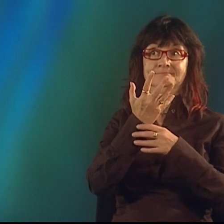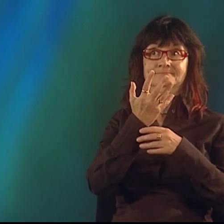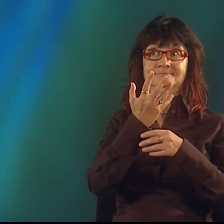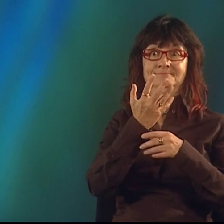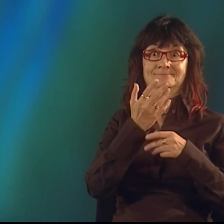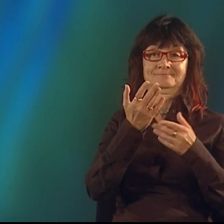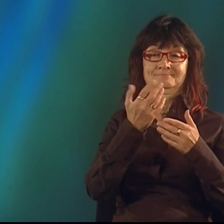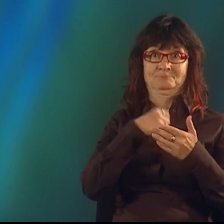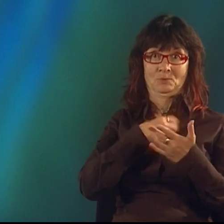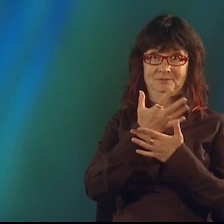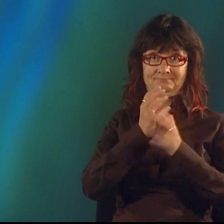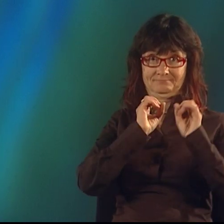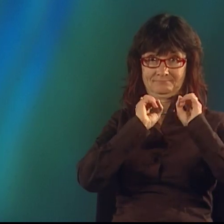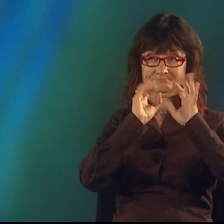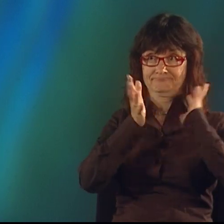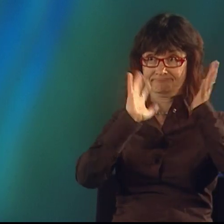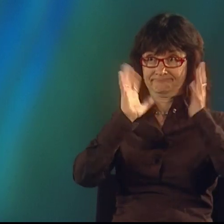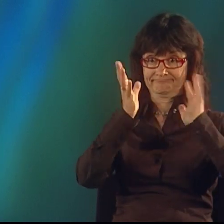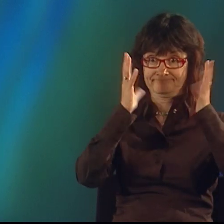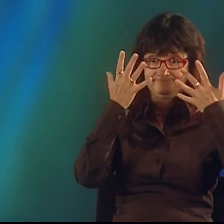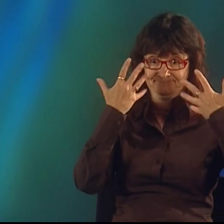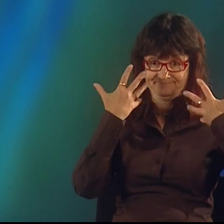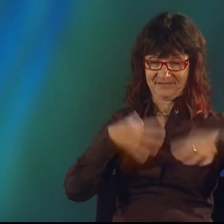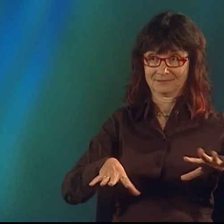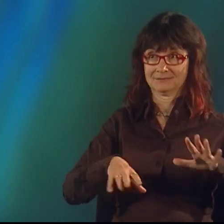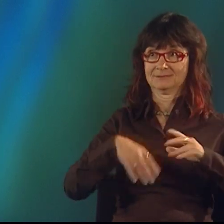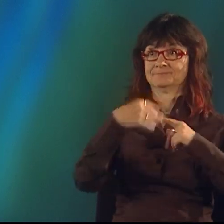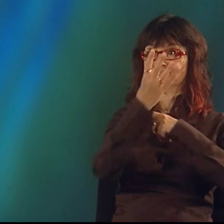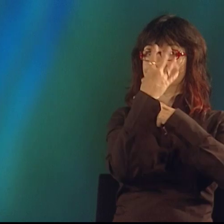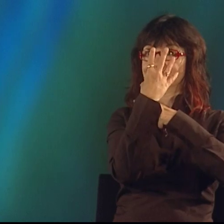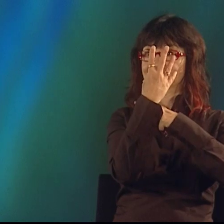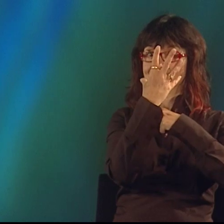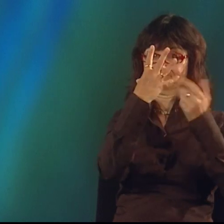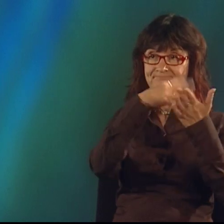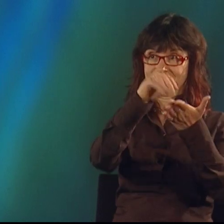My poetry - well, I would perform my poetry...